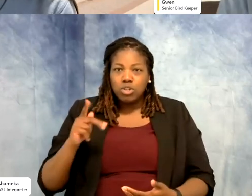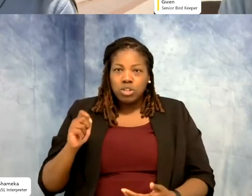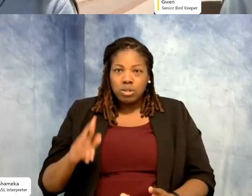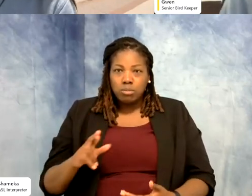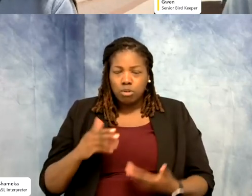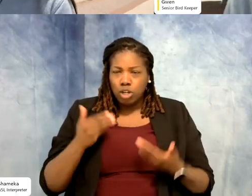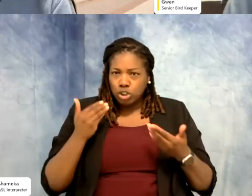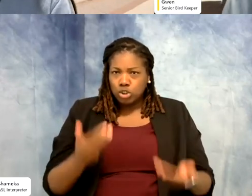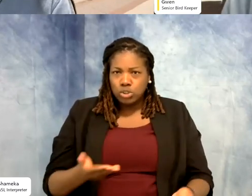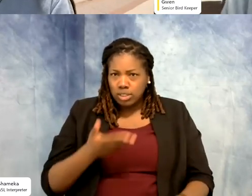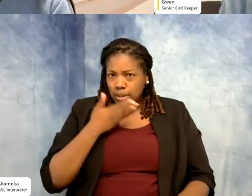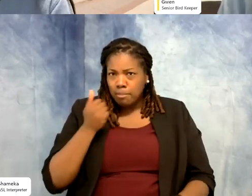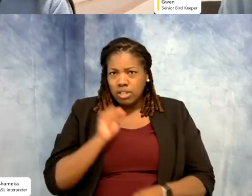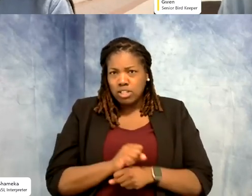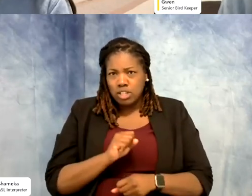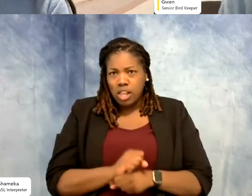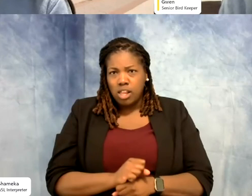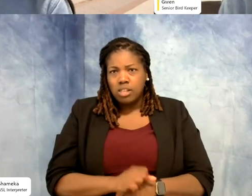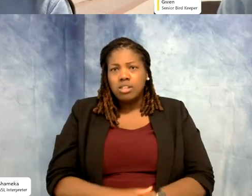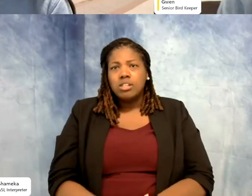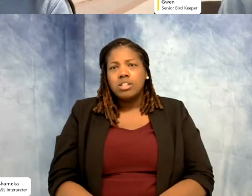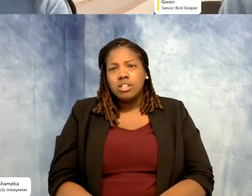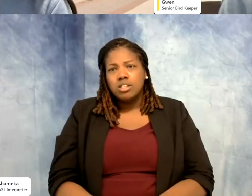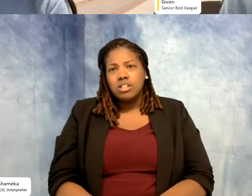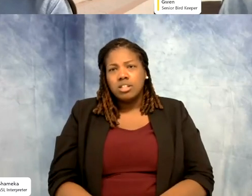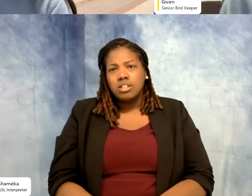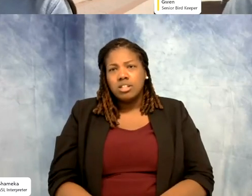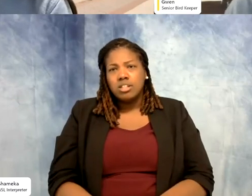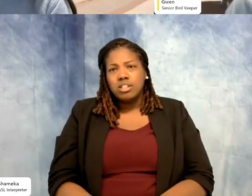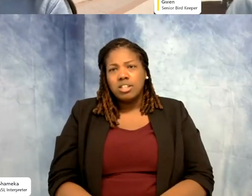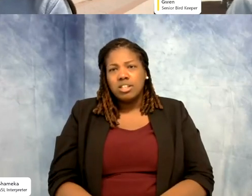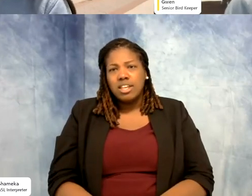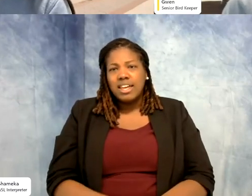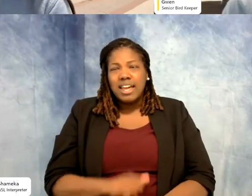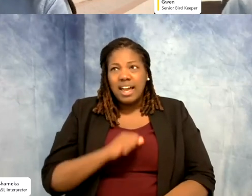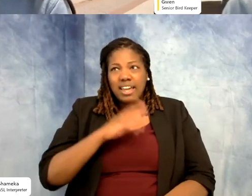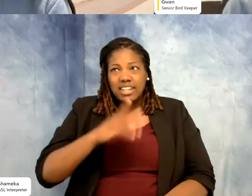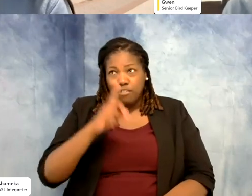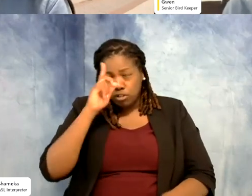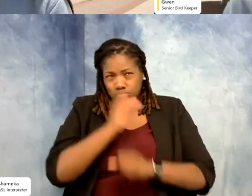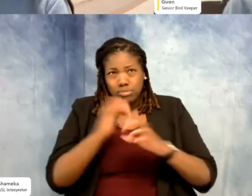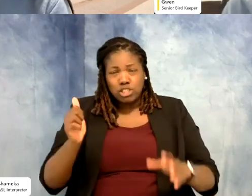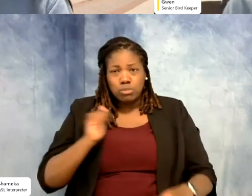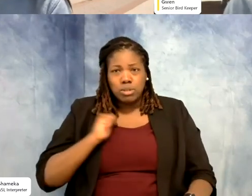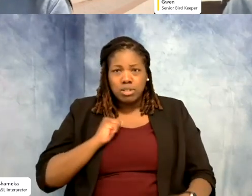It is the best job that I could have ever not imagined myself doing. And my story, I love my story.